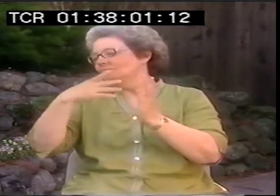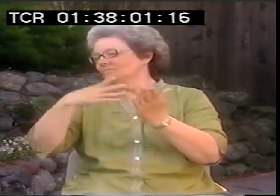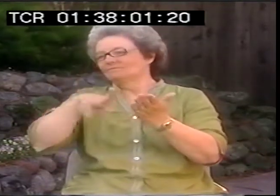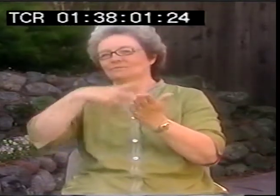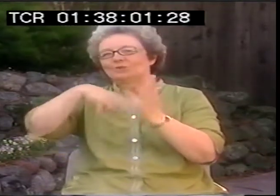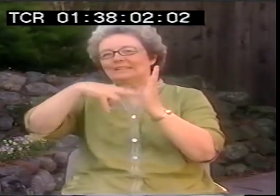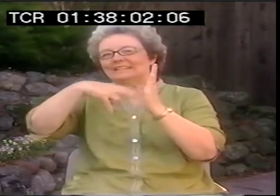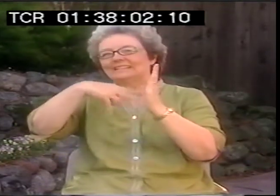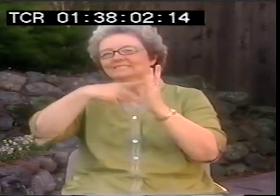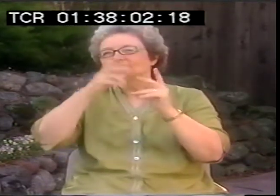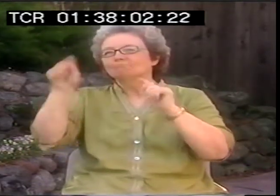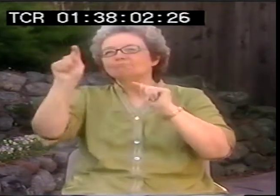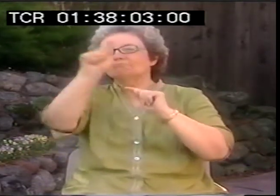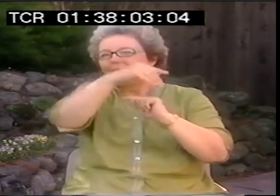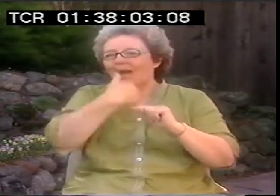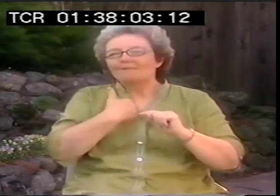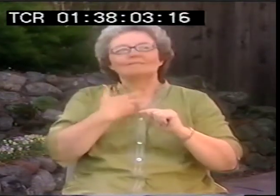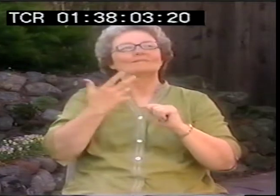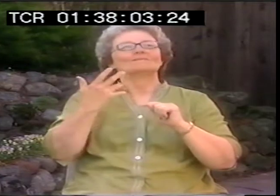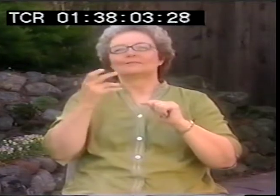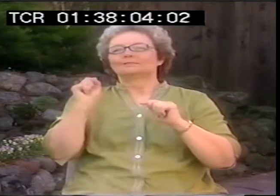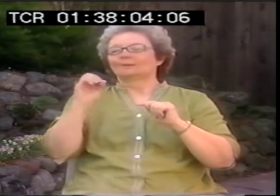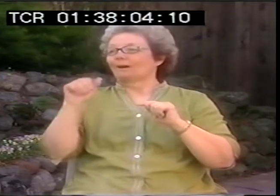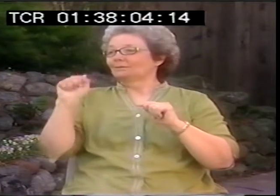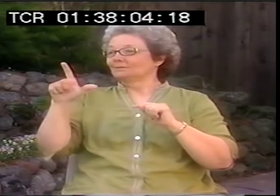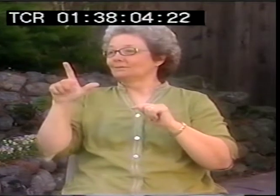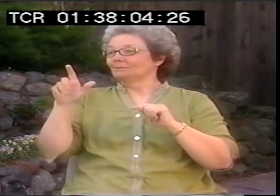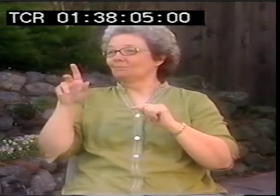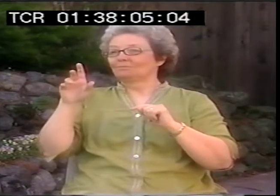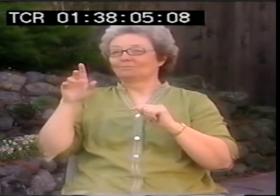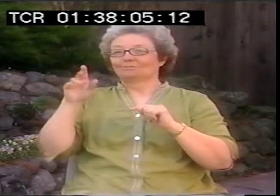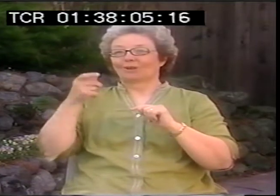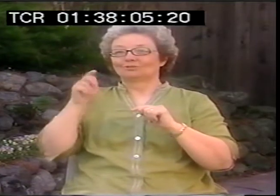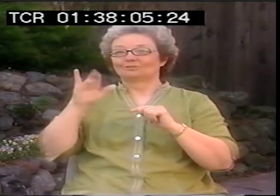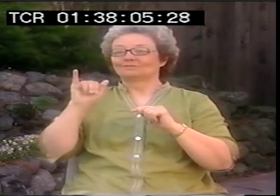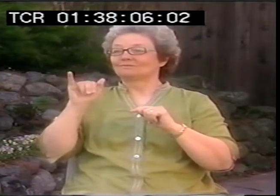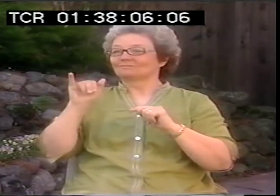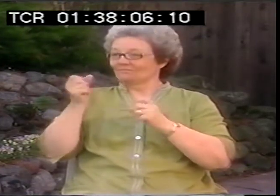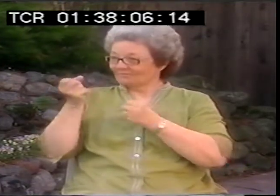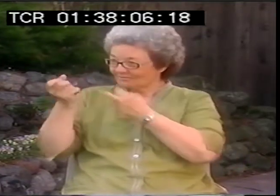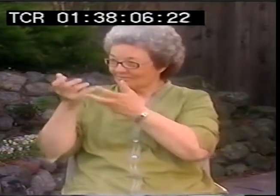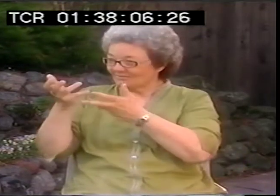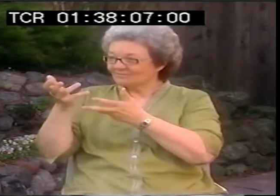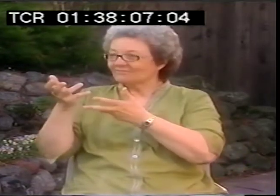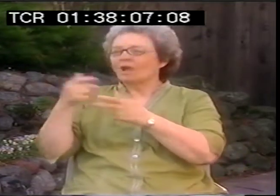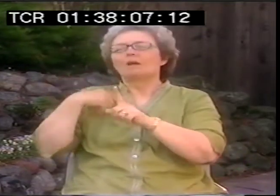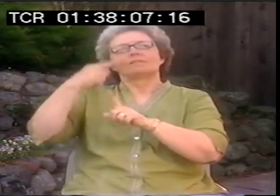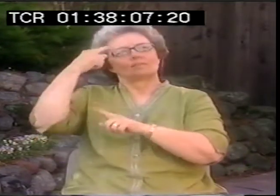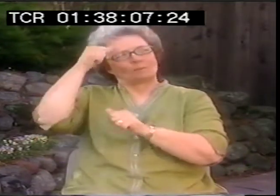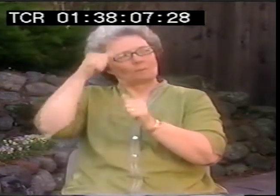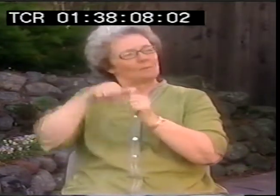Well, they're called readings. You know there are a lot of poetry readings. So if there was an ASL poetry reading. Let's see, I'm trying to remember.